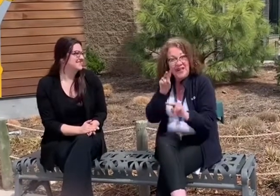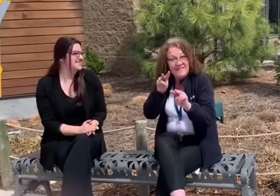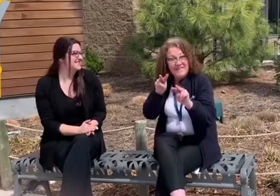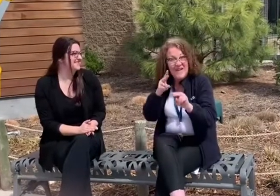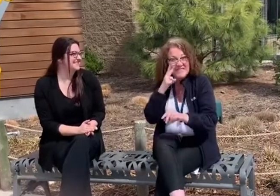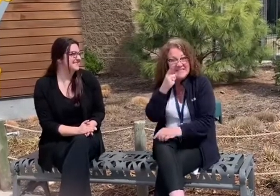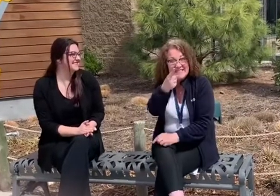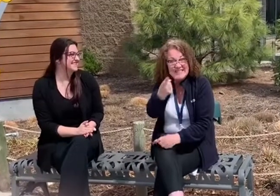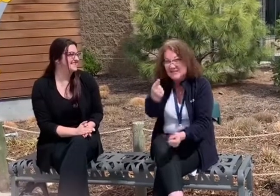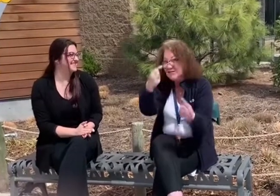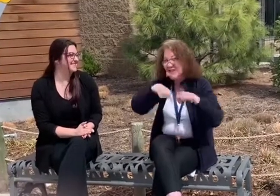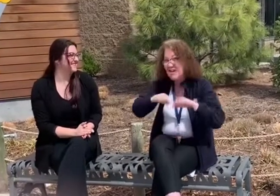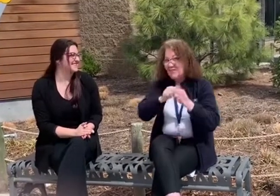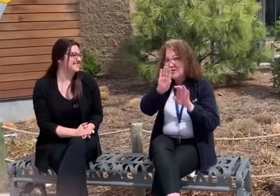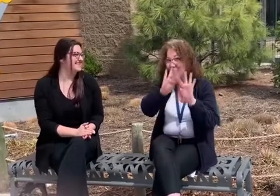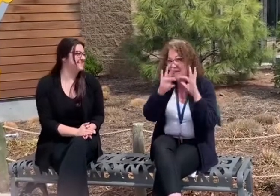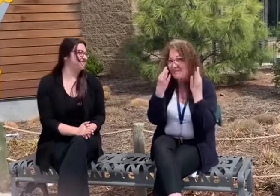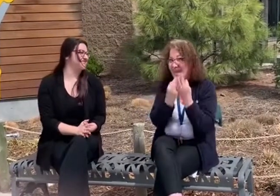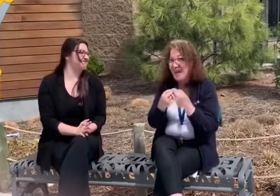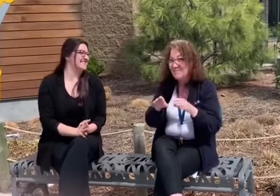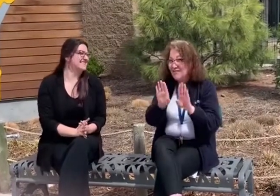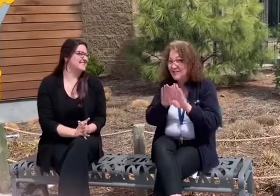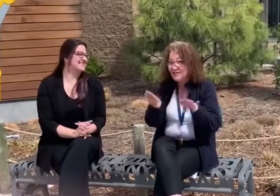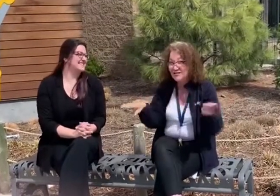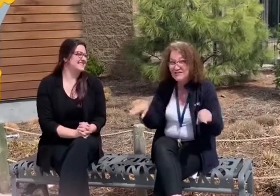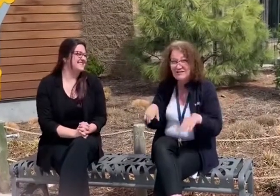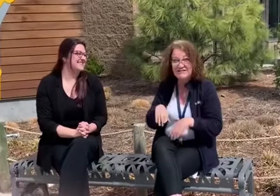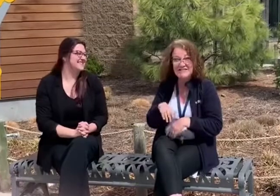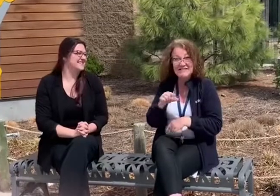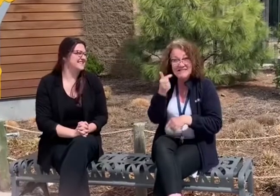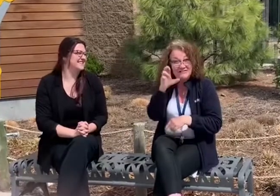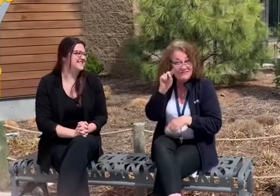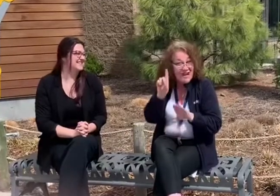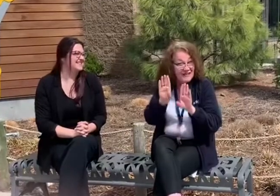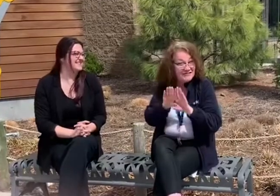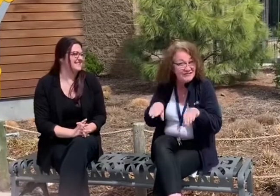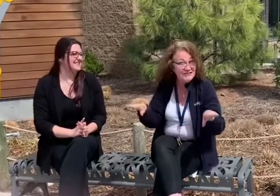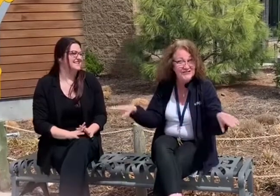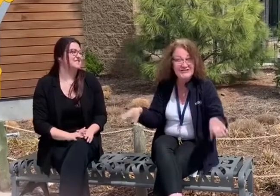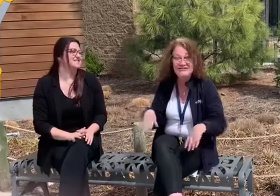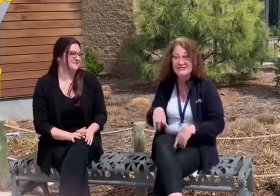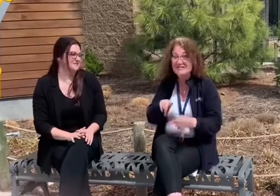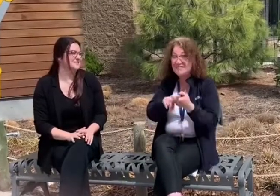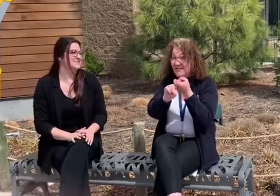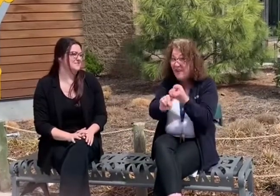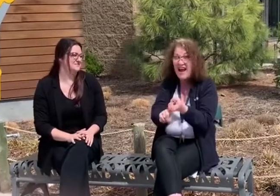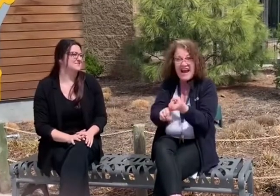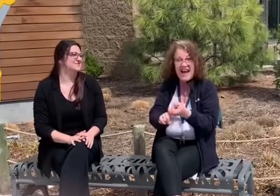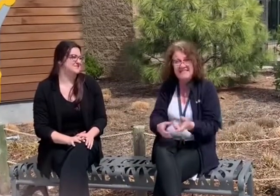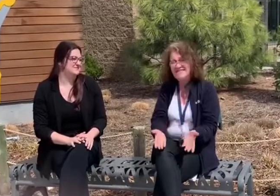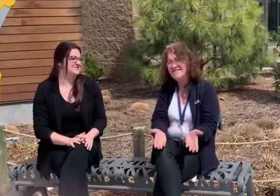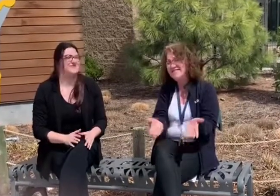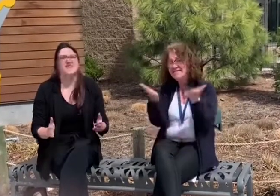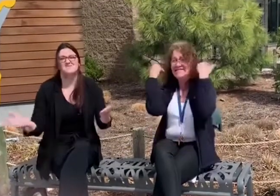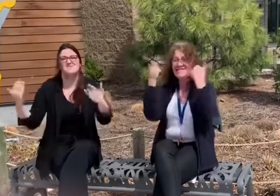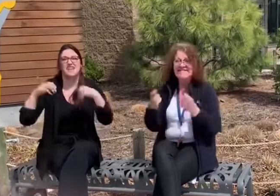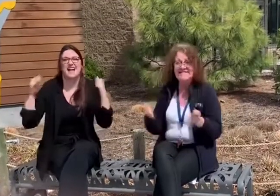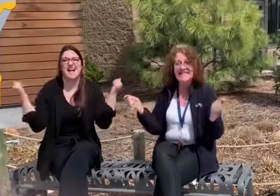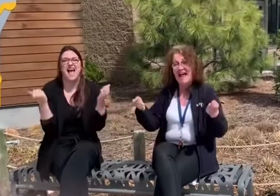We look forward to seeing you! Come on out with your family, children, grandchildren, friends Come on out!